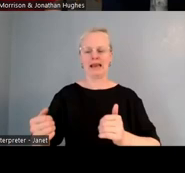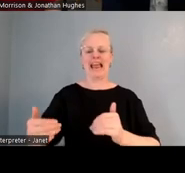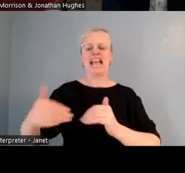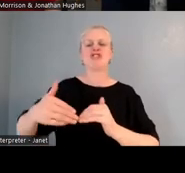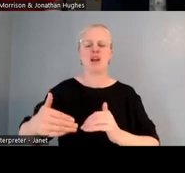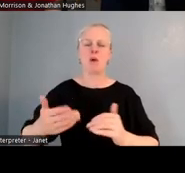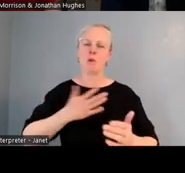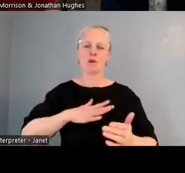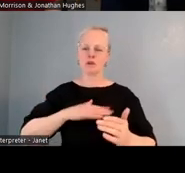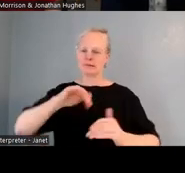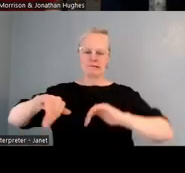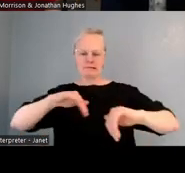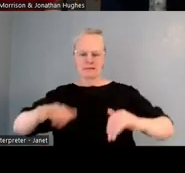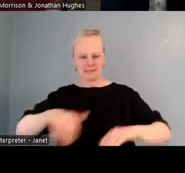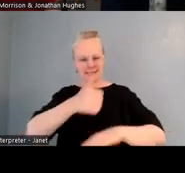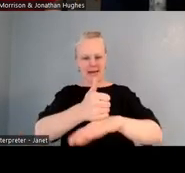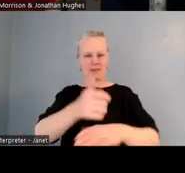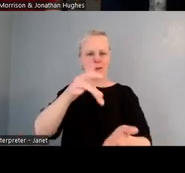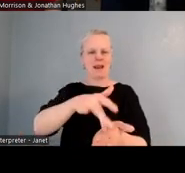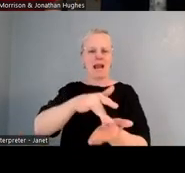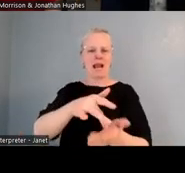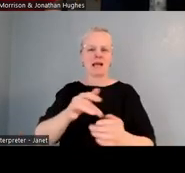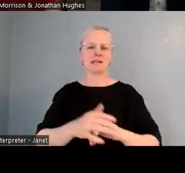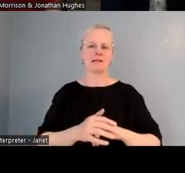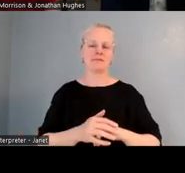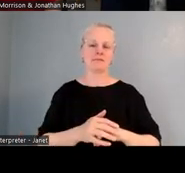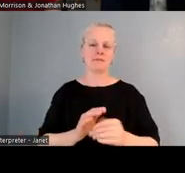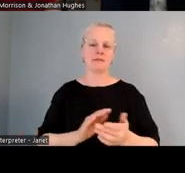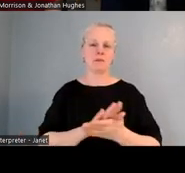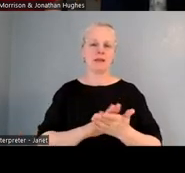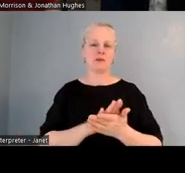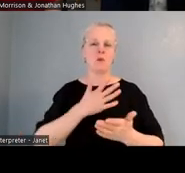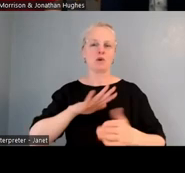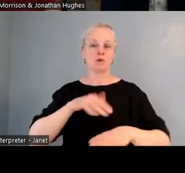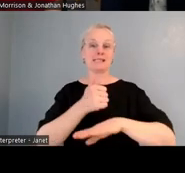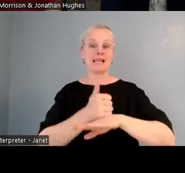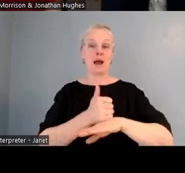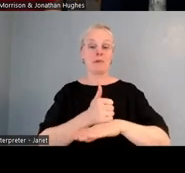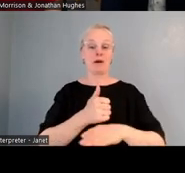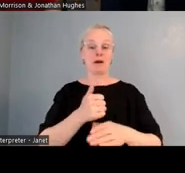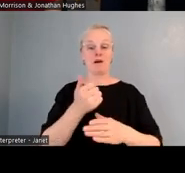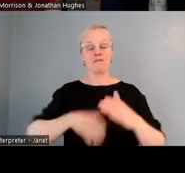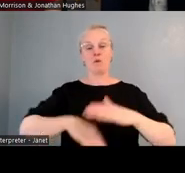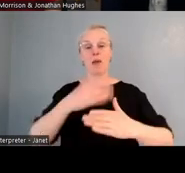or change some things. And one of the first things we did really make sure was embedded in our strategic plan. So we added another extra area,